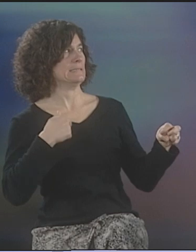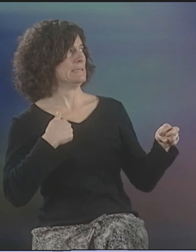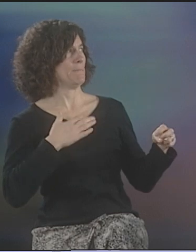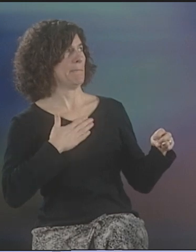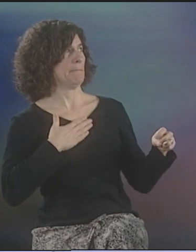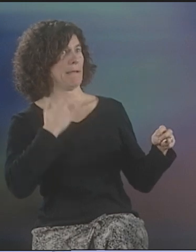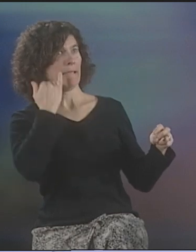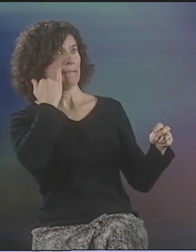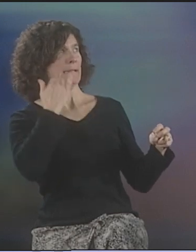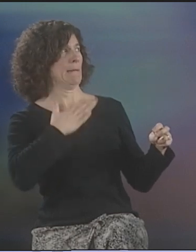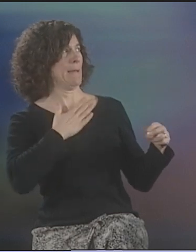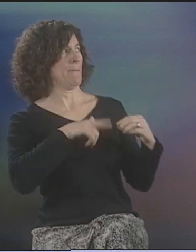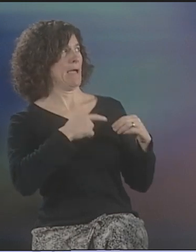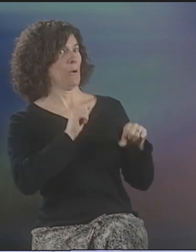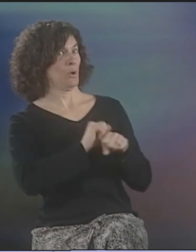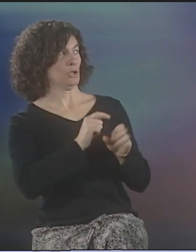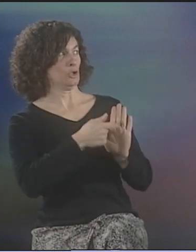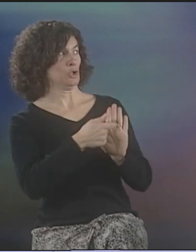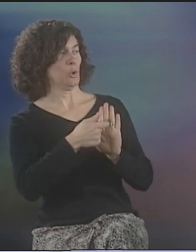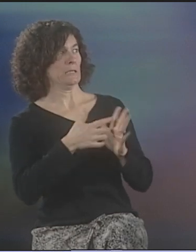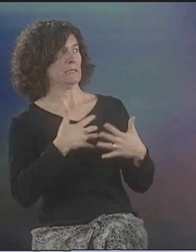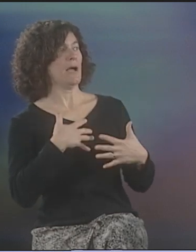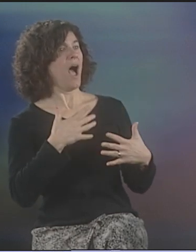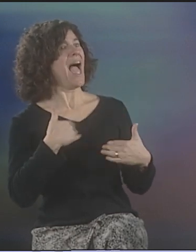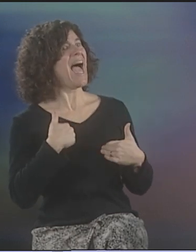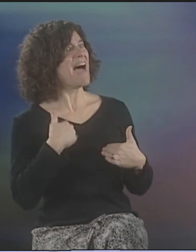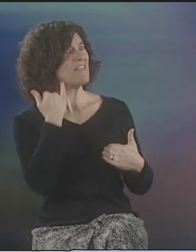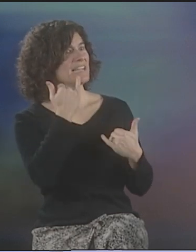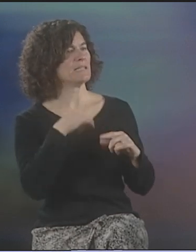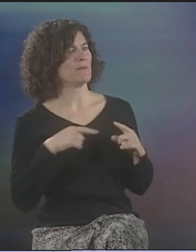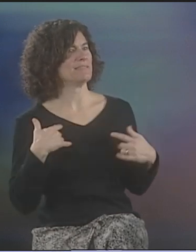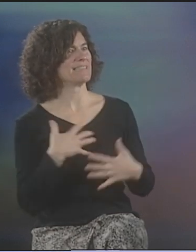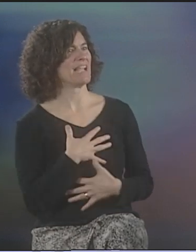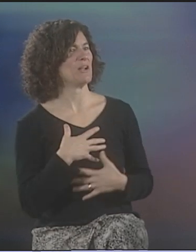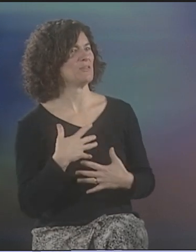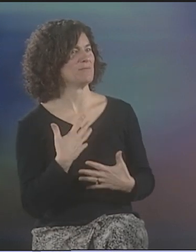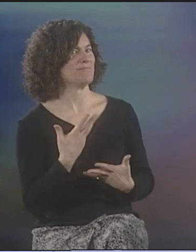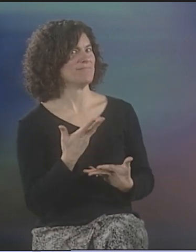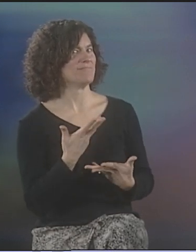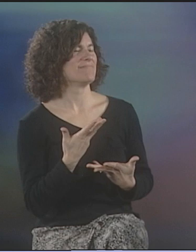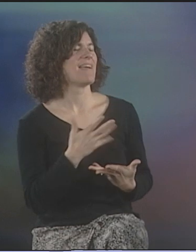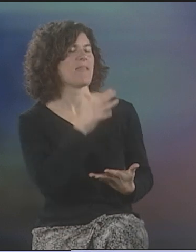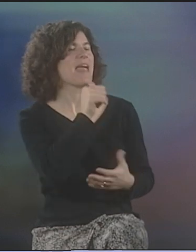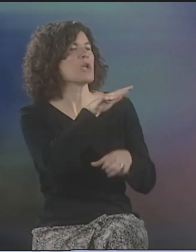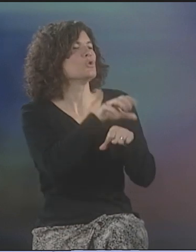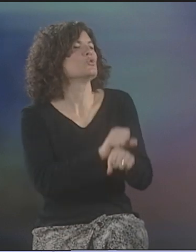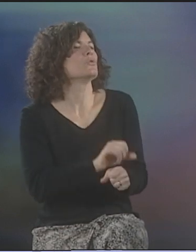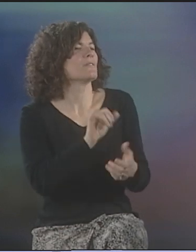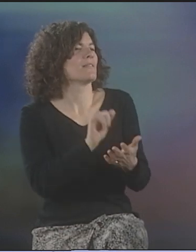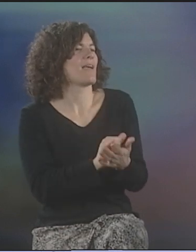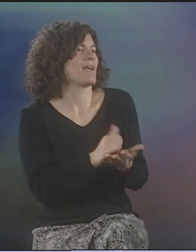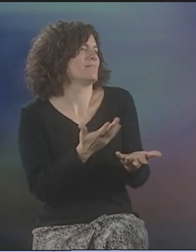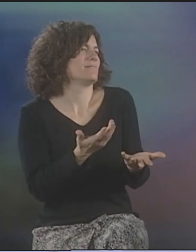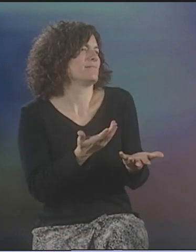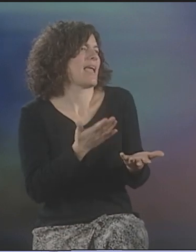ON THIS PANEL, I WAS BEING ASKED WHAT I THOUGHT. ASKING ME TO TALK ABOUT THINGS. AND SO, I WAS REALLY SCARED.